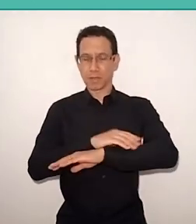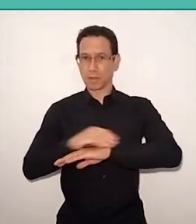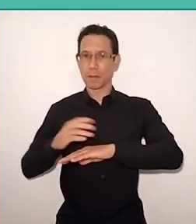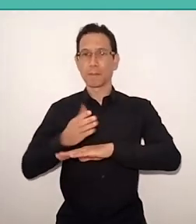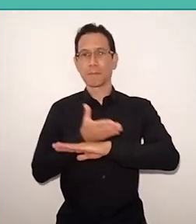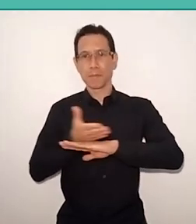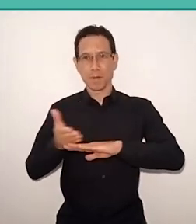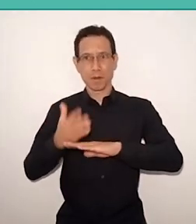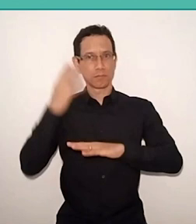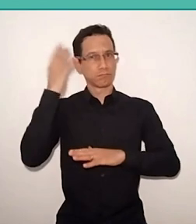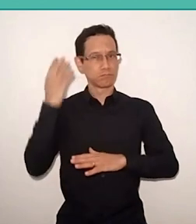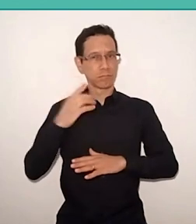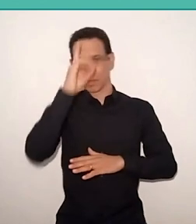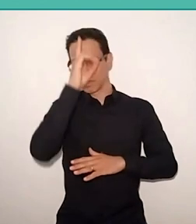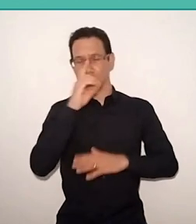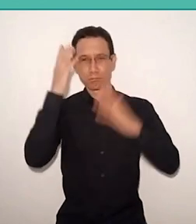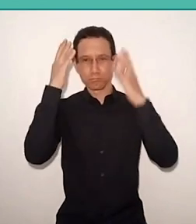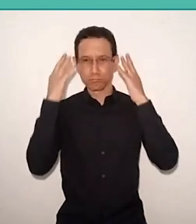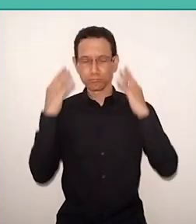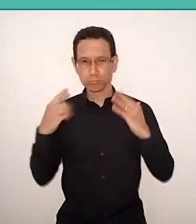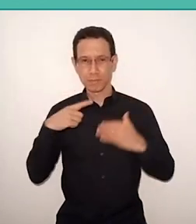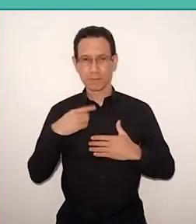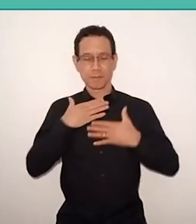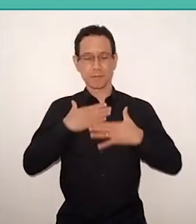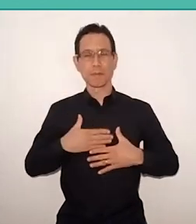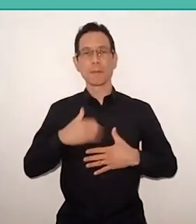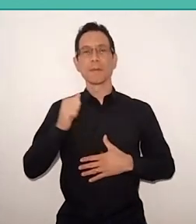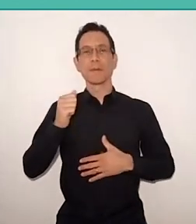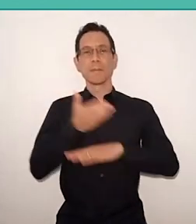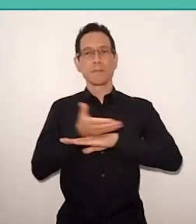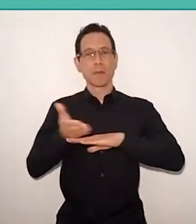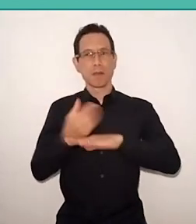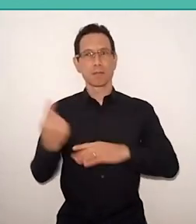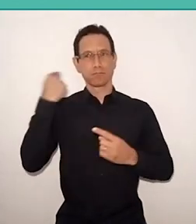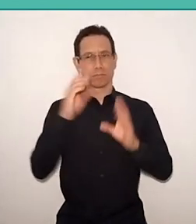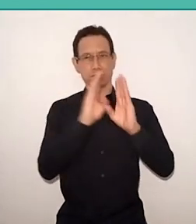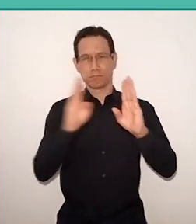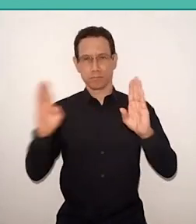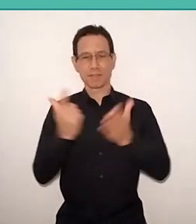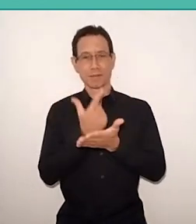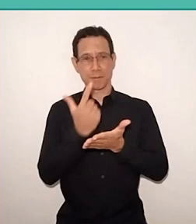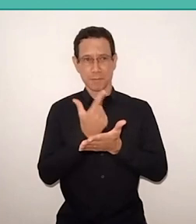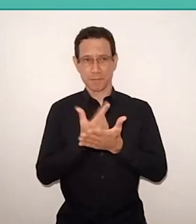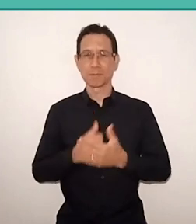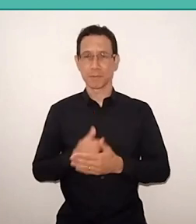and she is wearing a white shirt, and, behind her, has a bookcase with books. We will display the video of the greeting